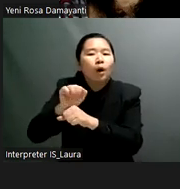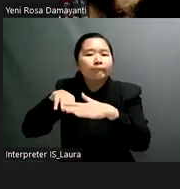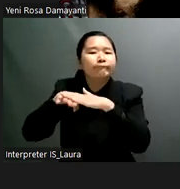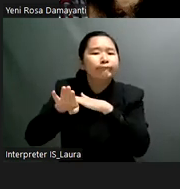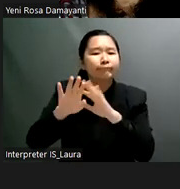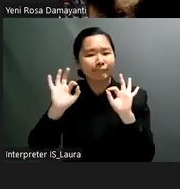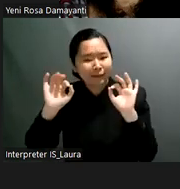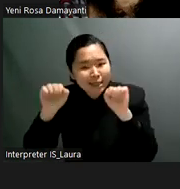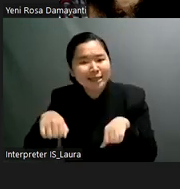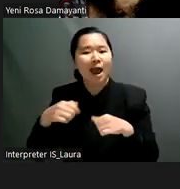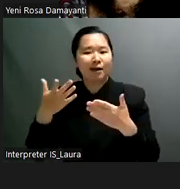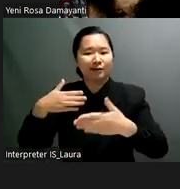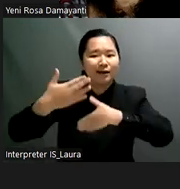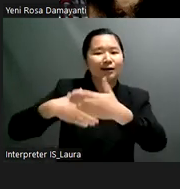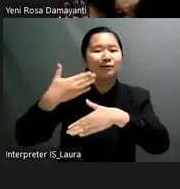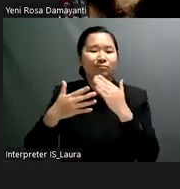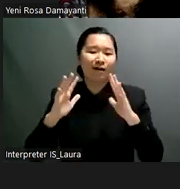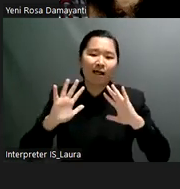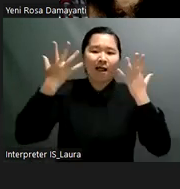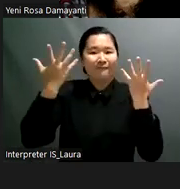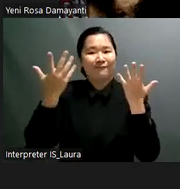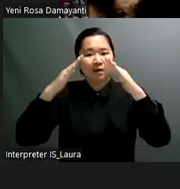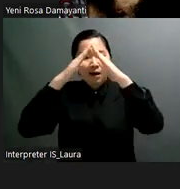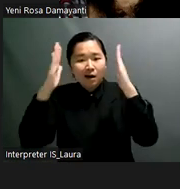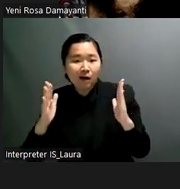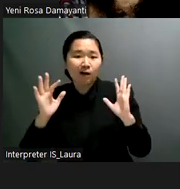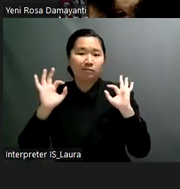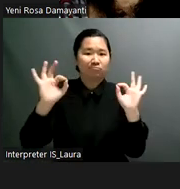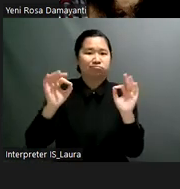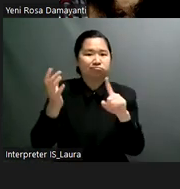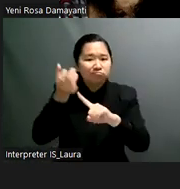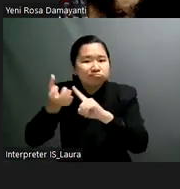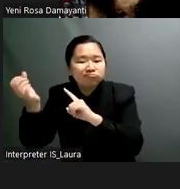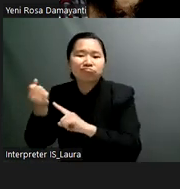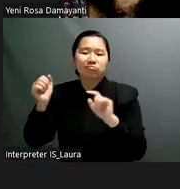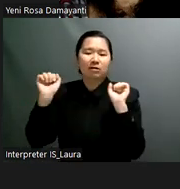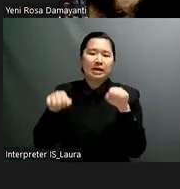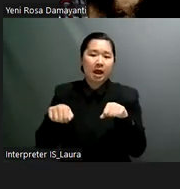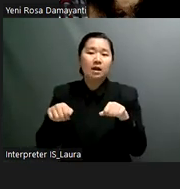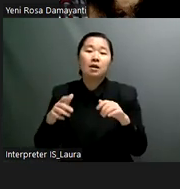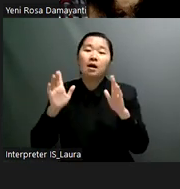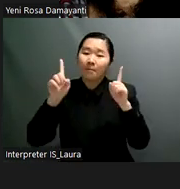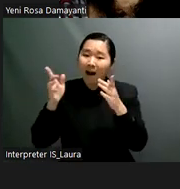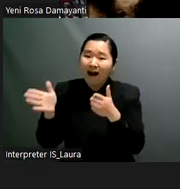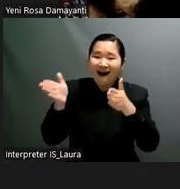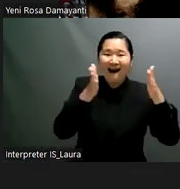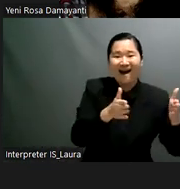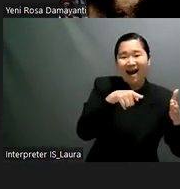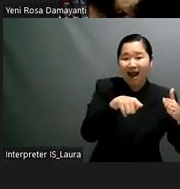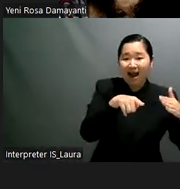maybe social services article 24 in the cipd is clear on the right of persons with disabilities